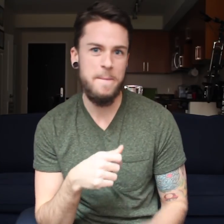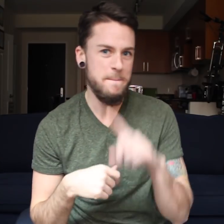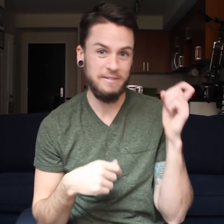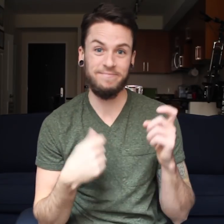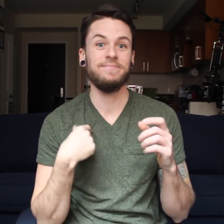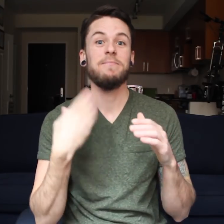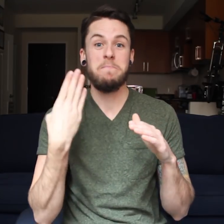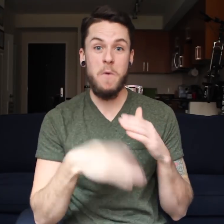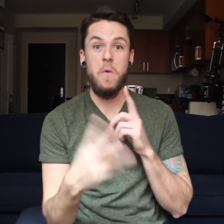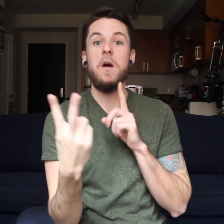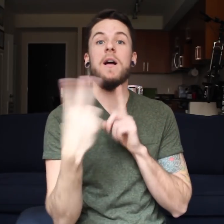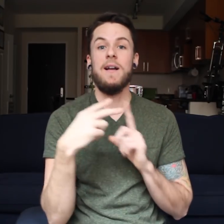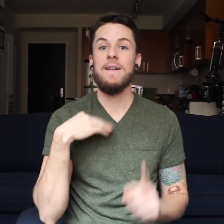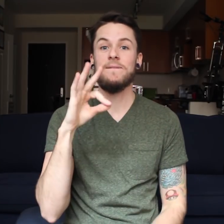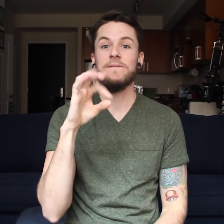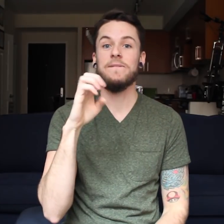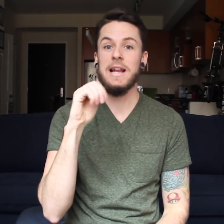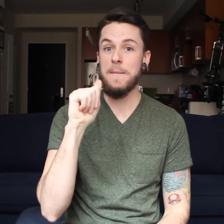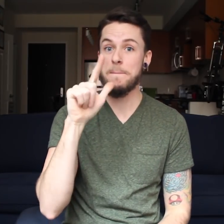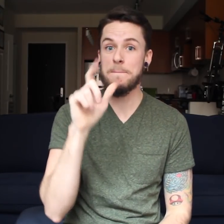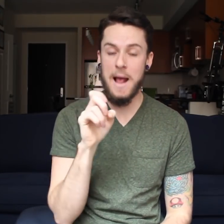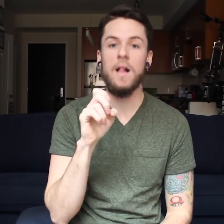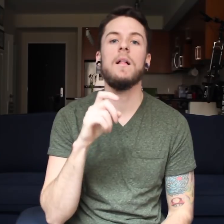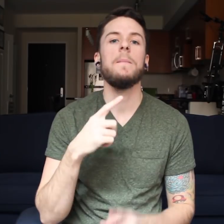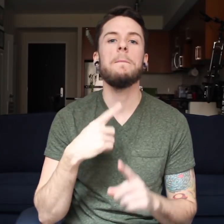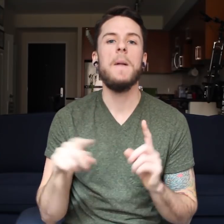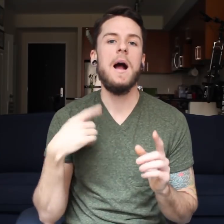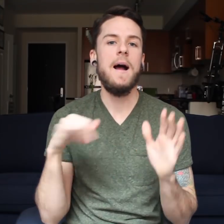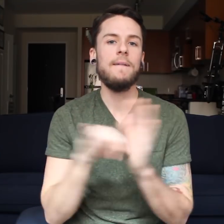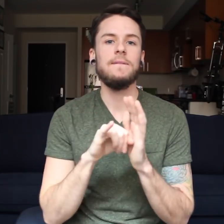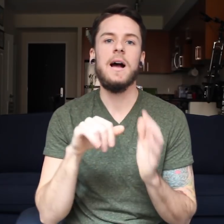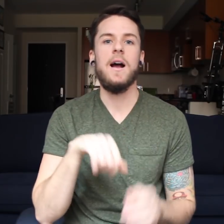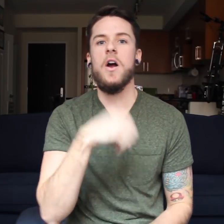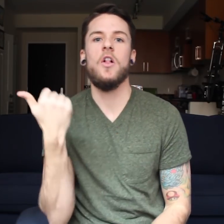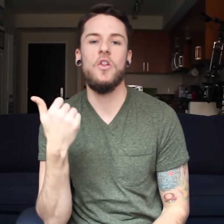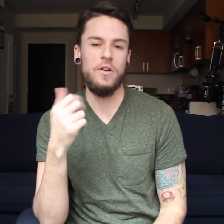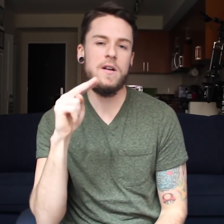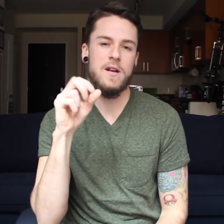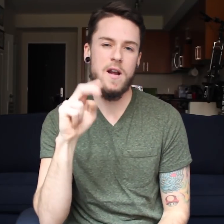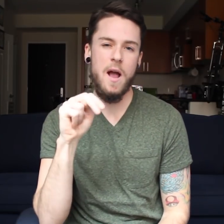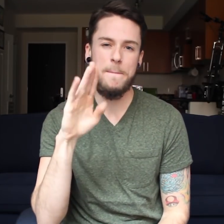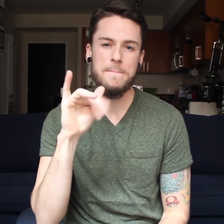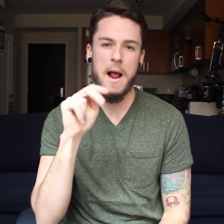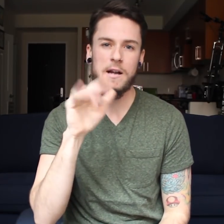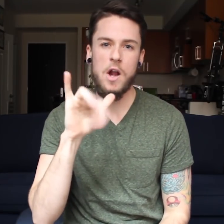because I was born and assigned as female and I identify differently, I am non-binary